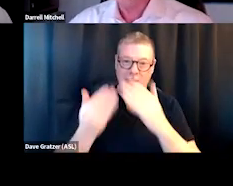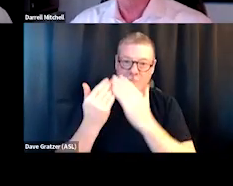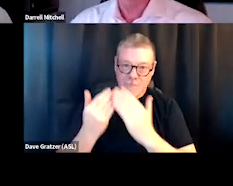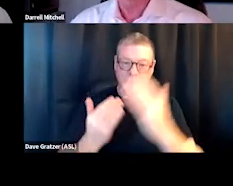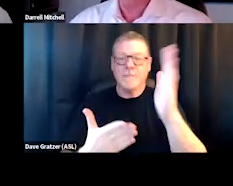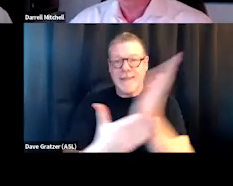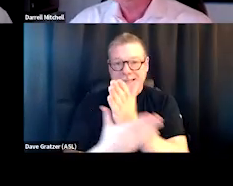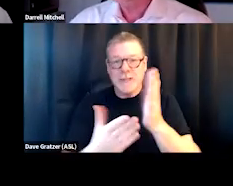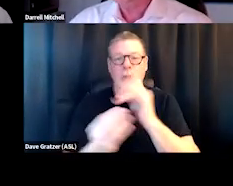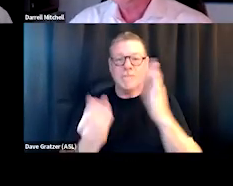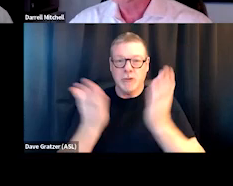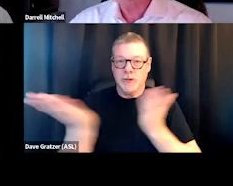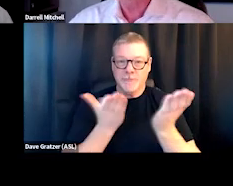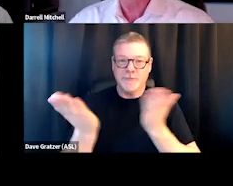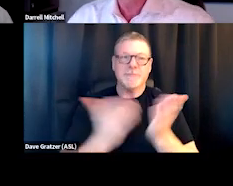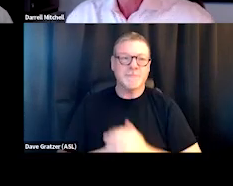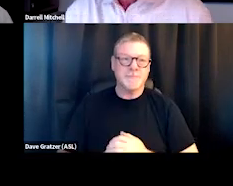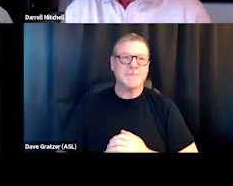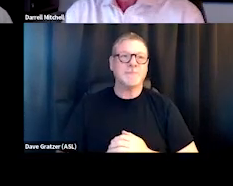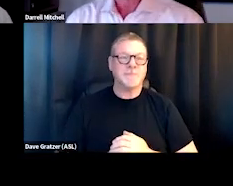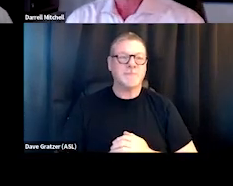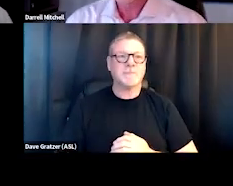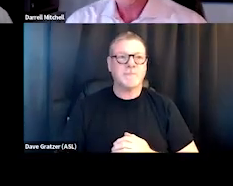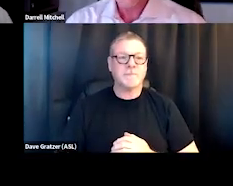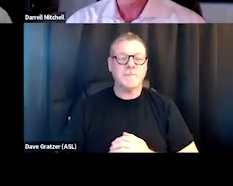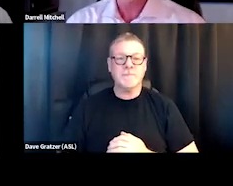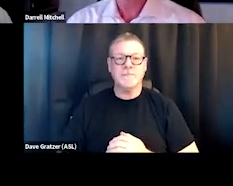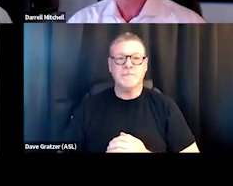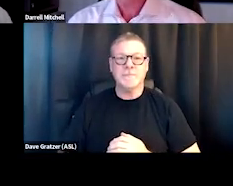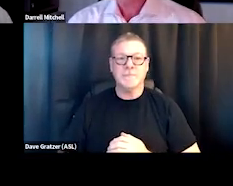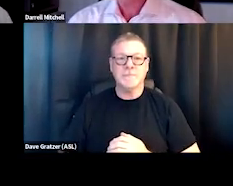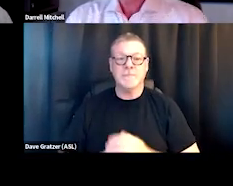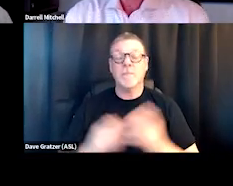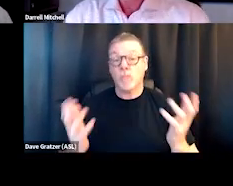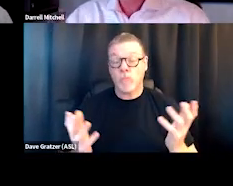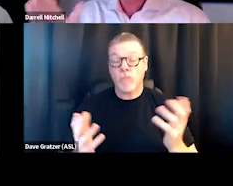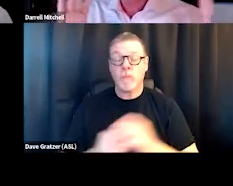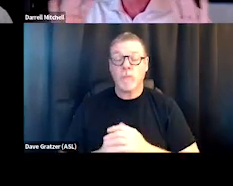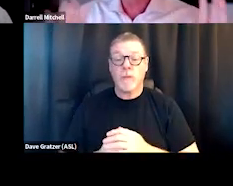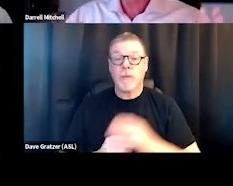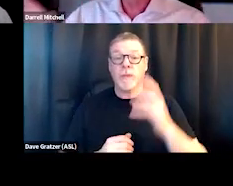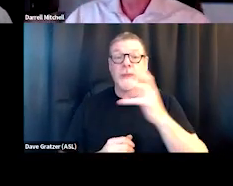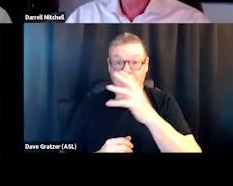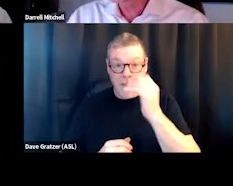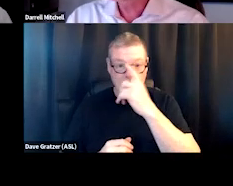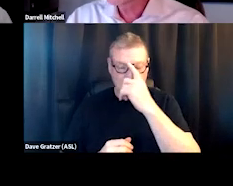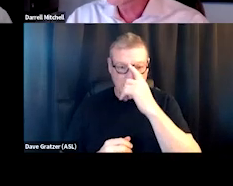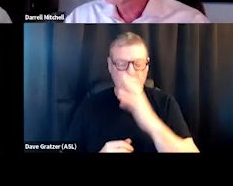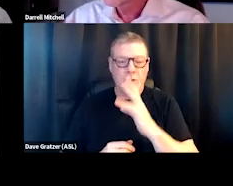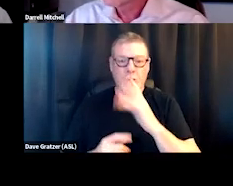or electing to participate in these services. So the oper- And then so we talk about No Wrong Door.